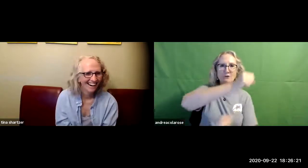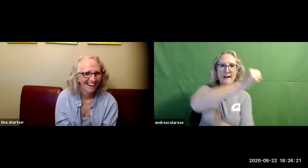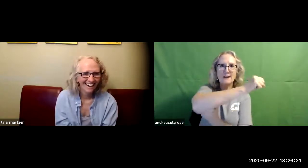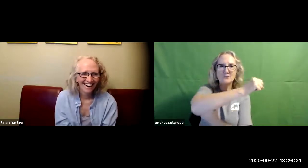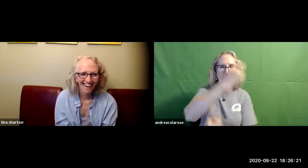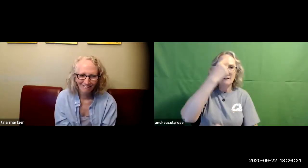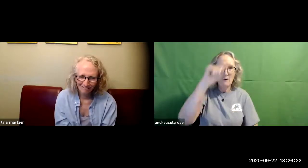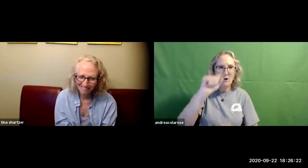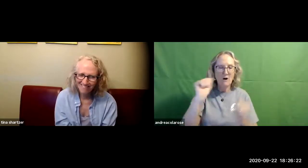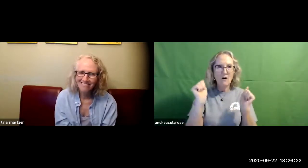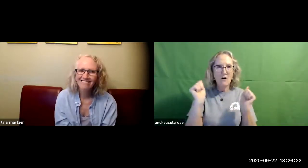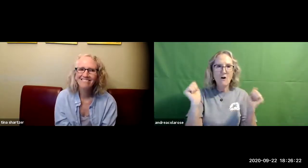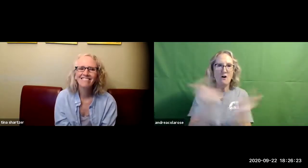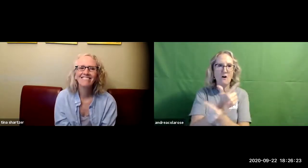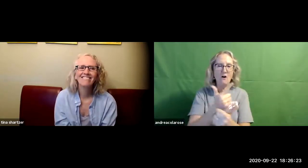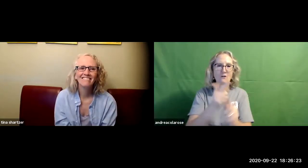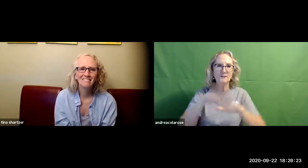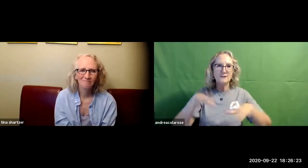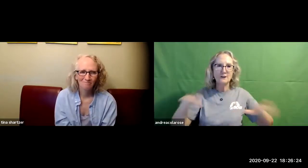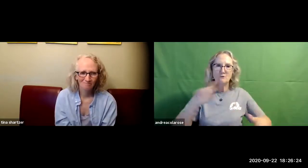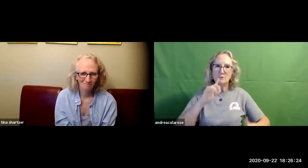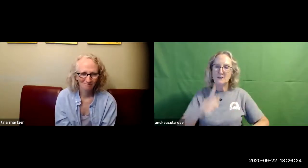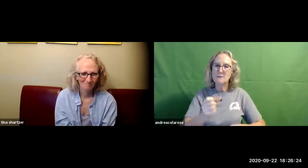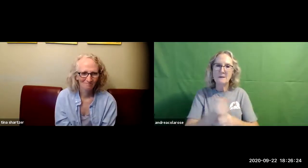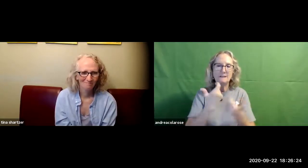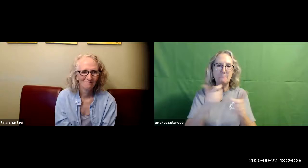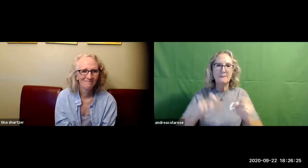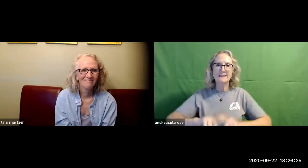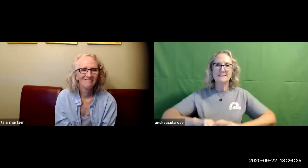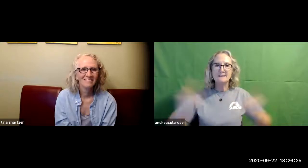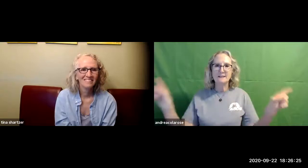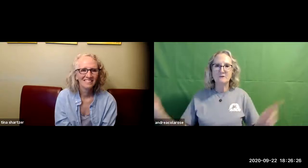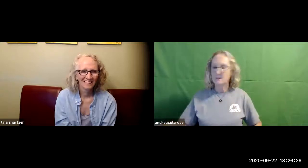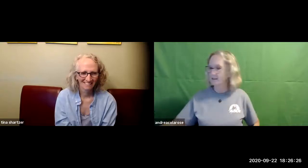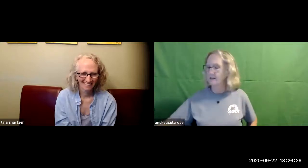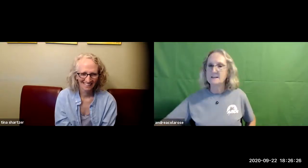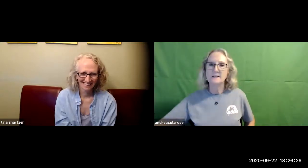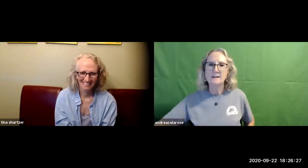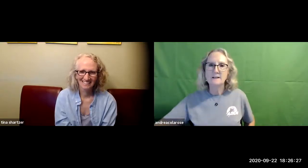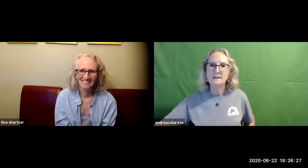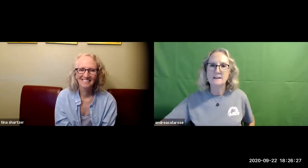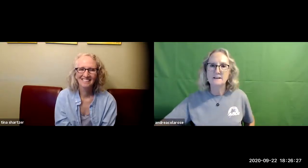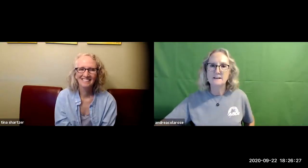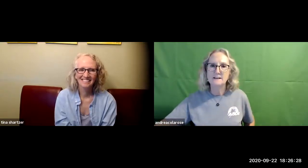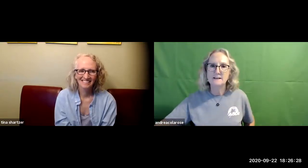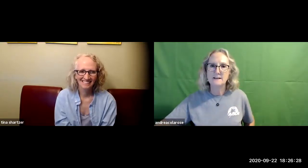oh establish an early foundation for